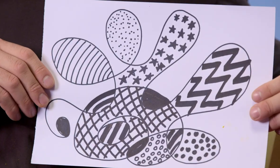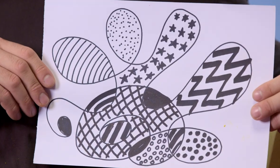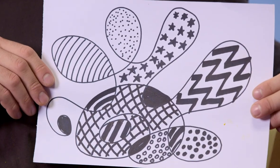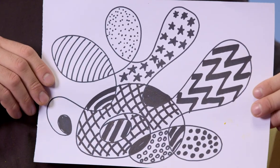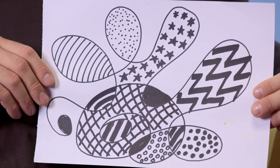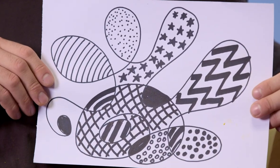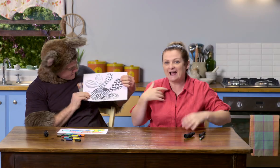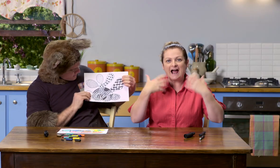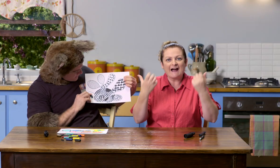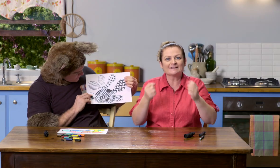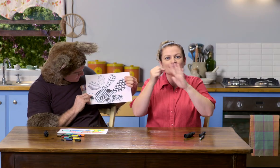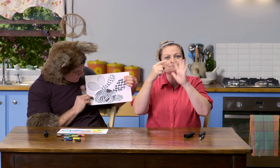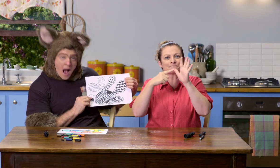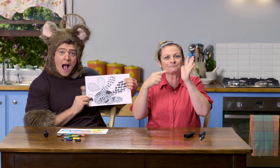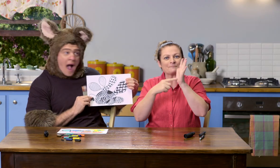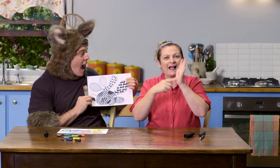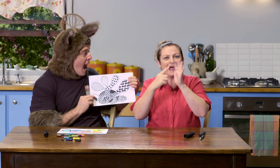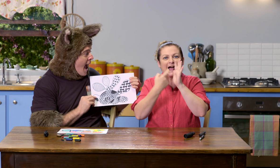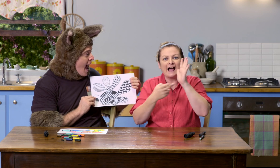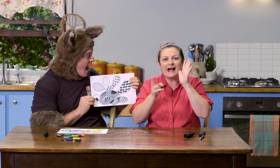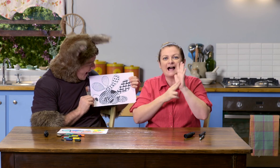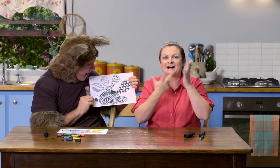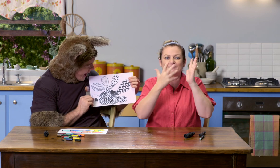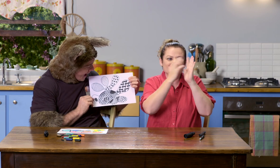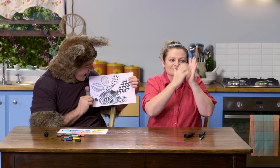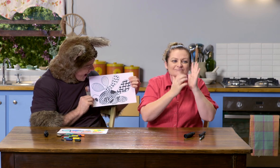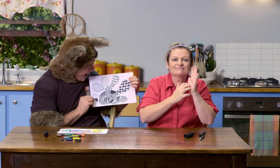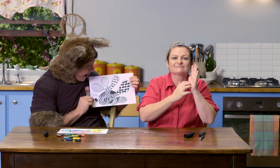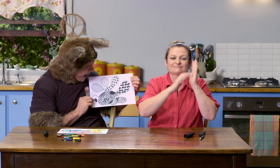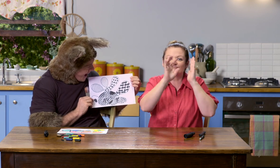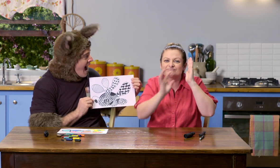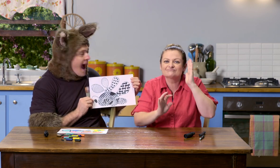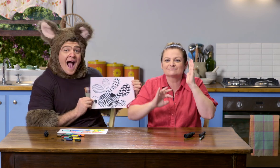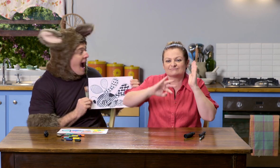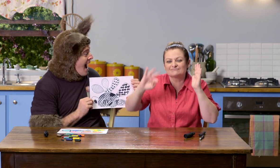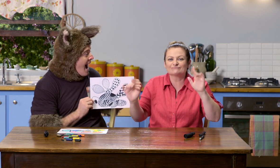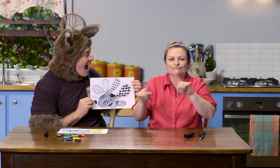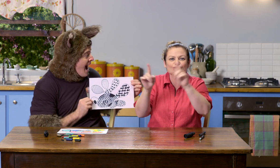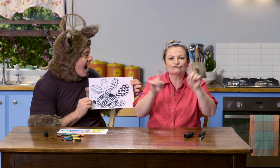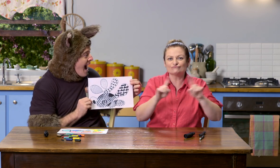Mine's got lots of patterns through it. I've just drawn wavy lines and different things using a pen.